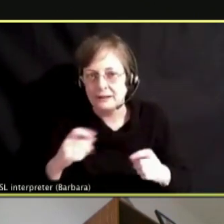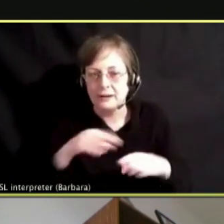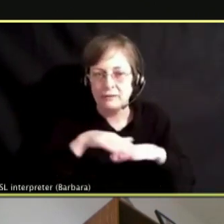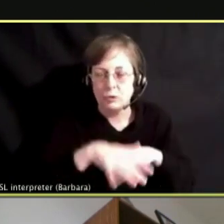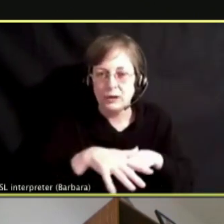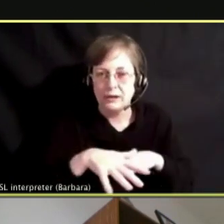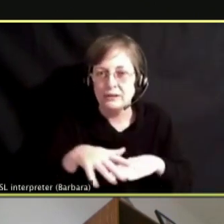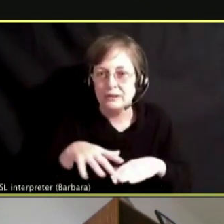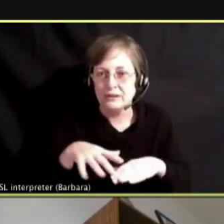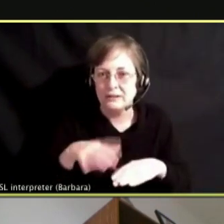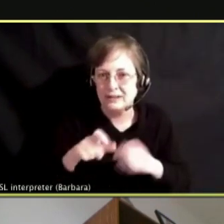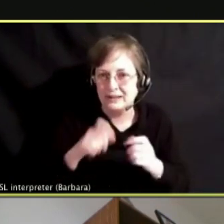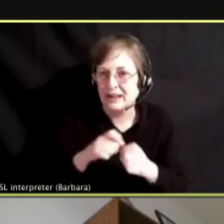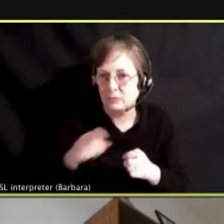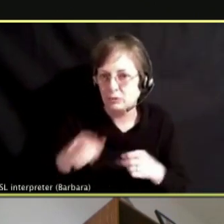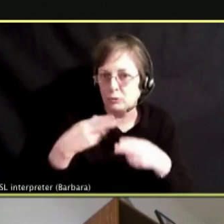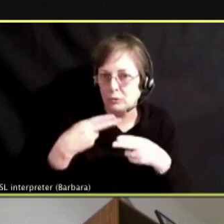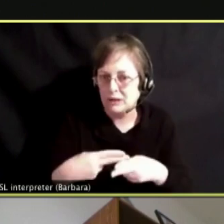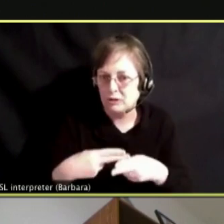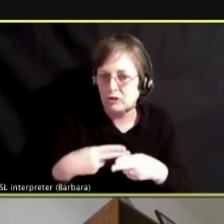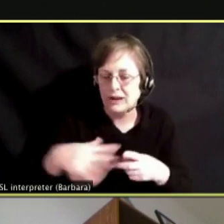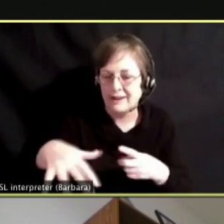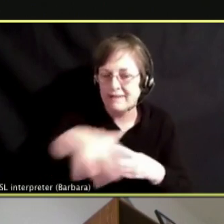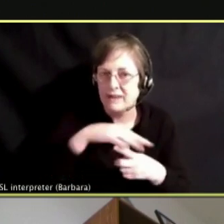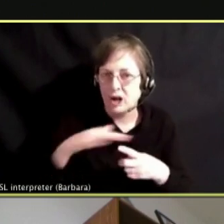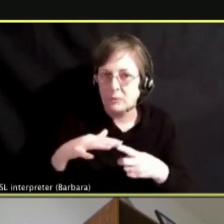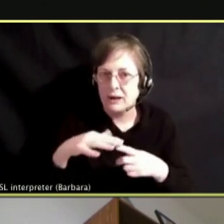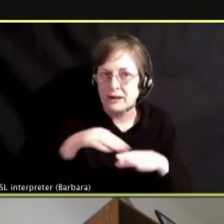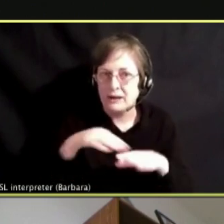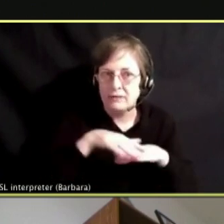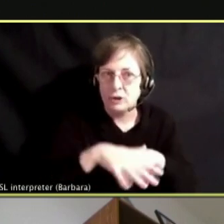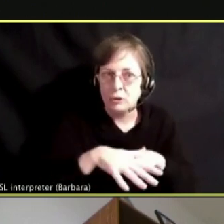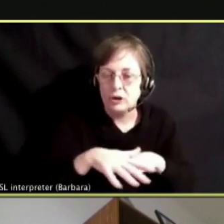ENVIRONMENTAL INFLUENCE, LOOKING AT VALID AND RELIABLE RESOURCES.